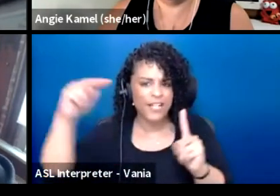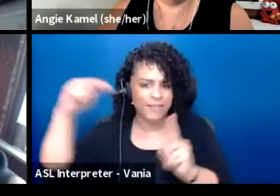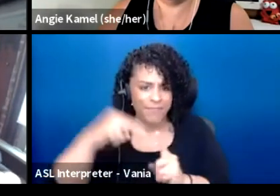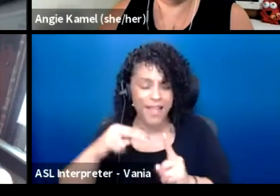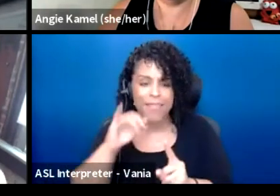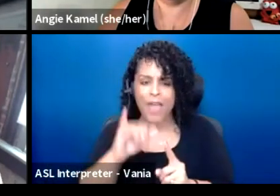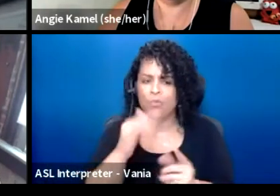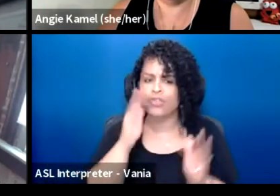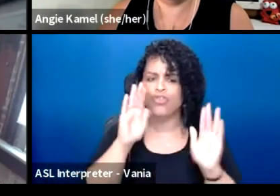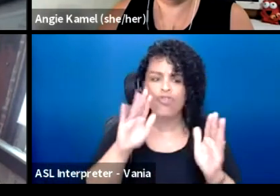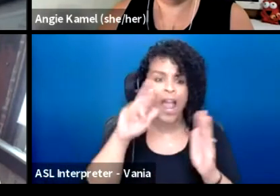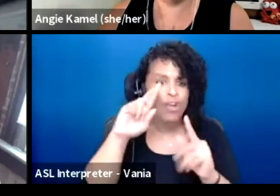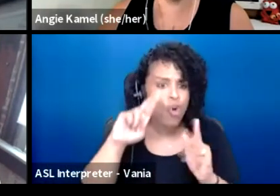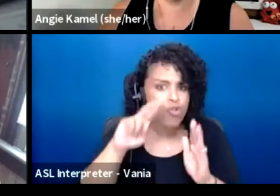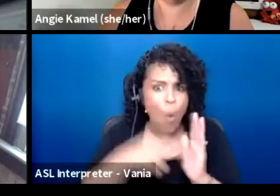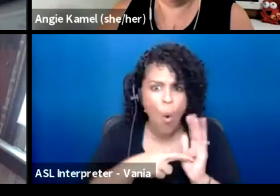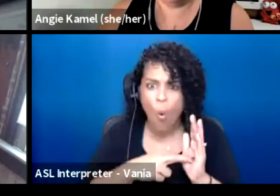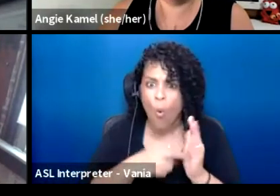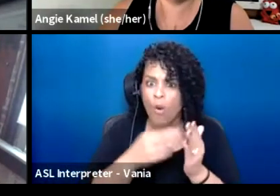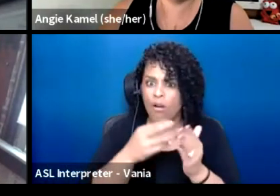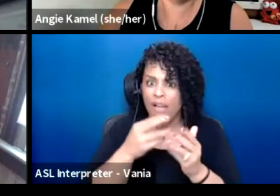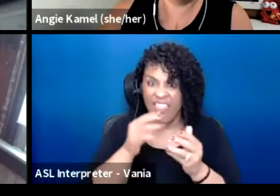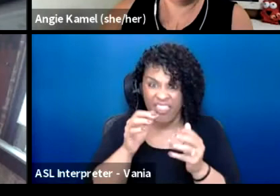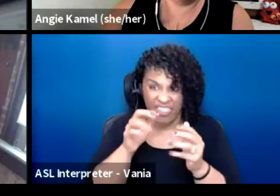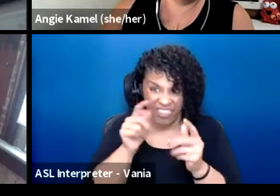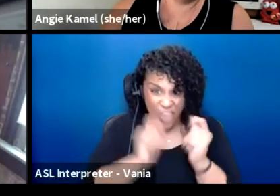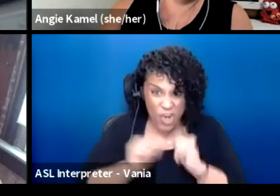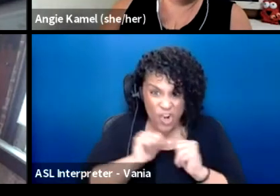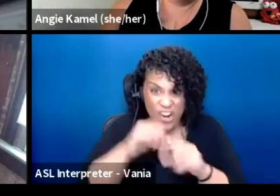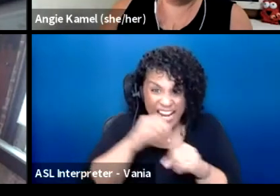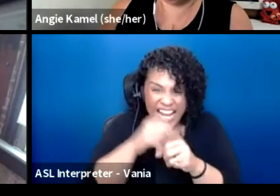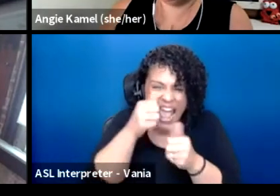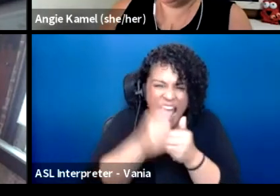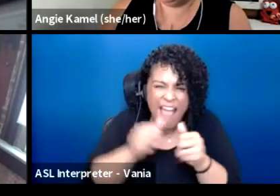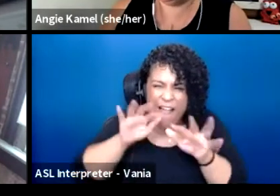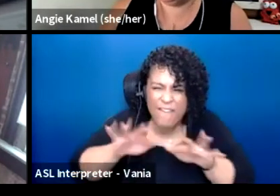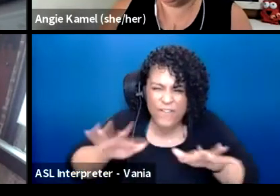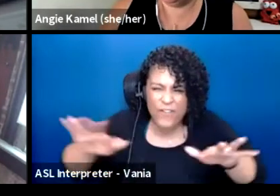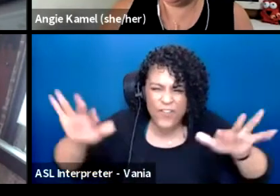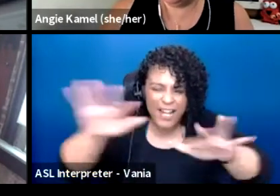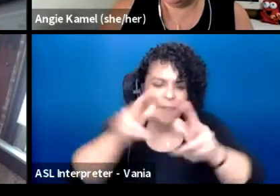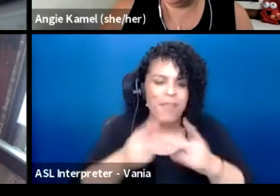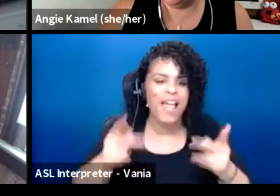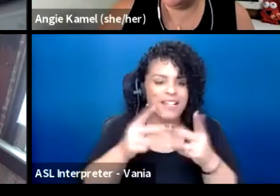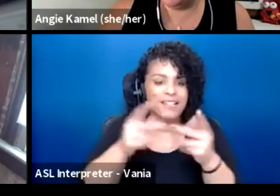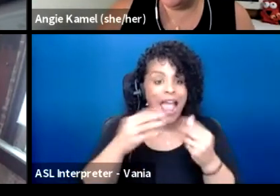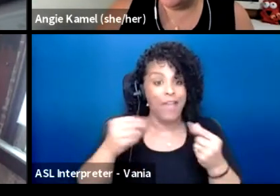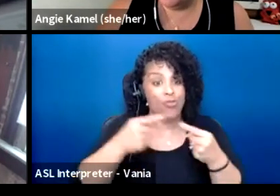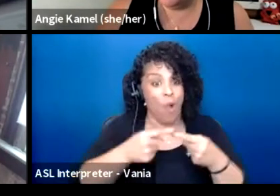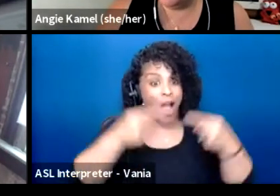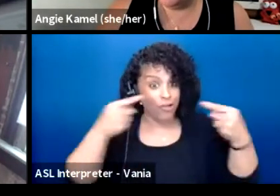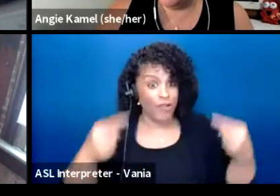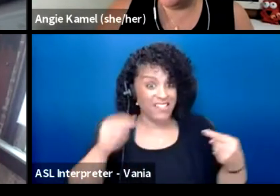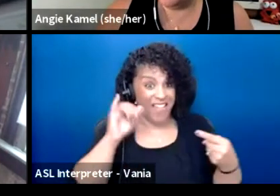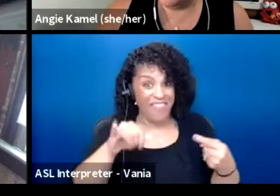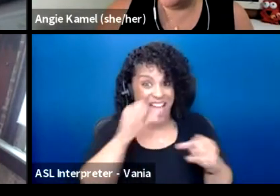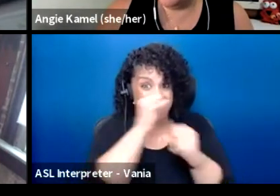that theater was in every place. 'Cause right now, to contrast and to highlight why that's a, really a vision that we need to work to